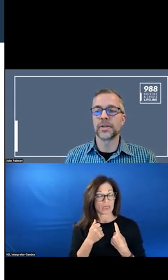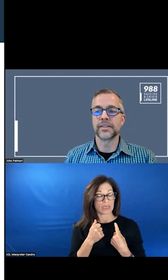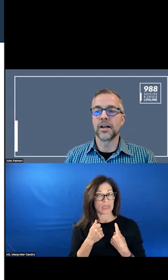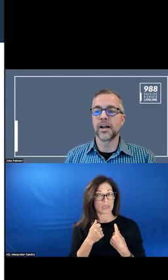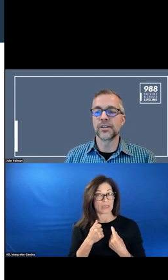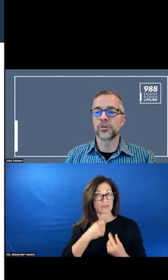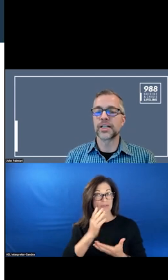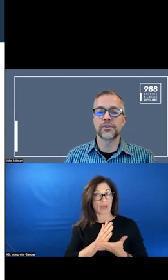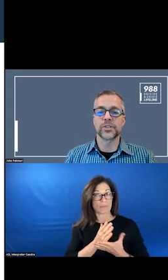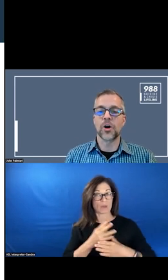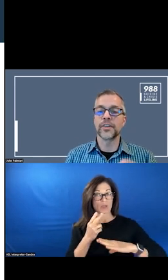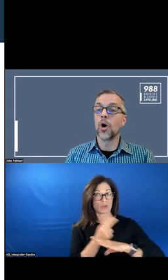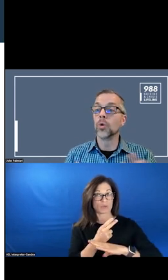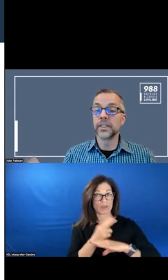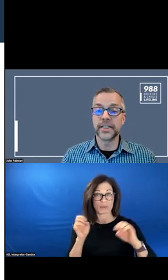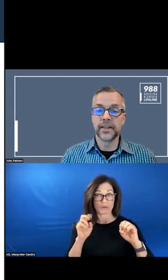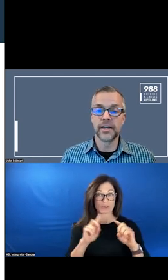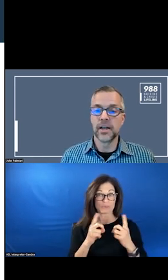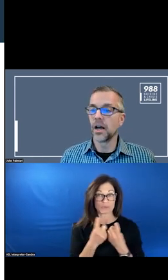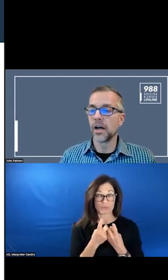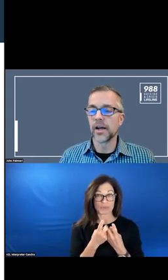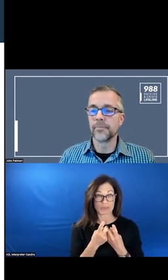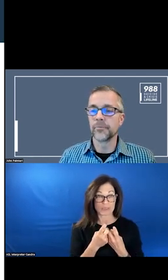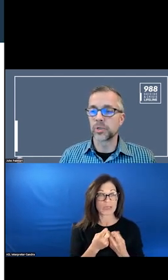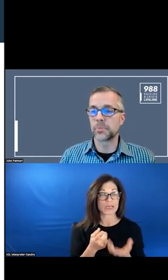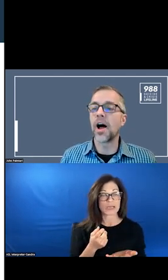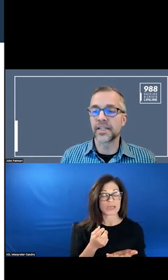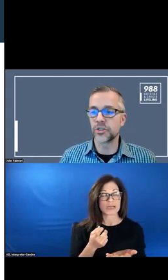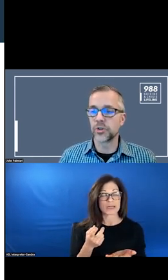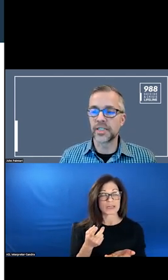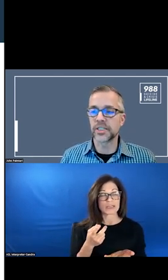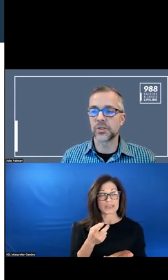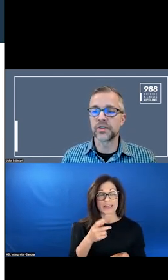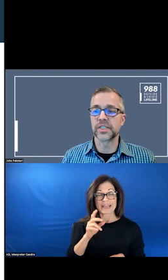THAT THE TRANSFERS ARE THE ONLY RESPONSE TO CRISIS SERVICES,